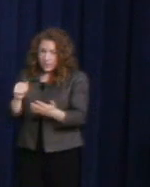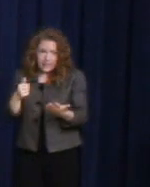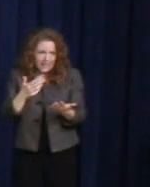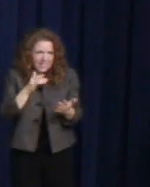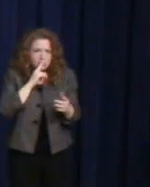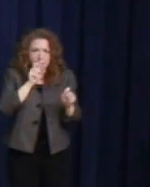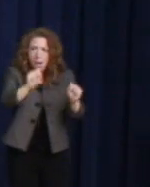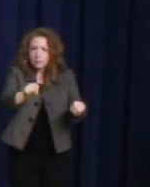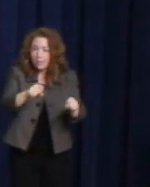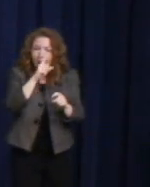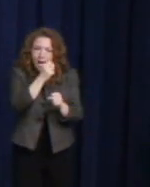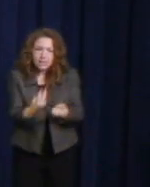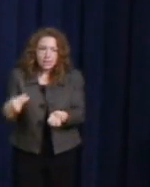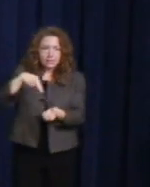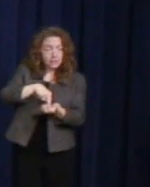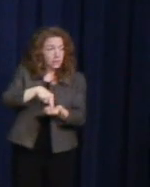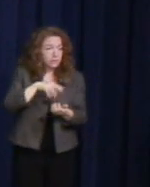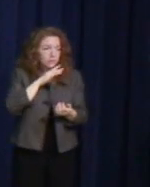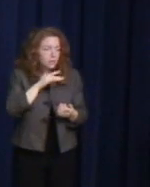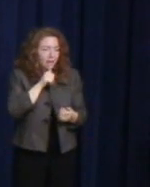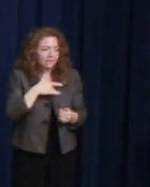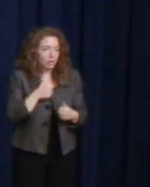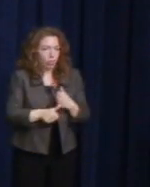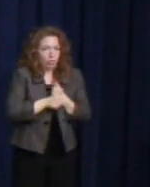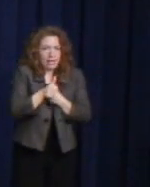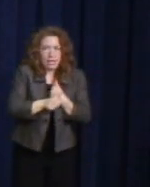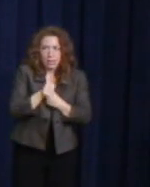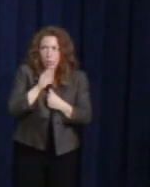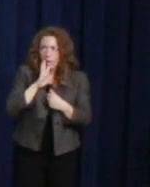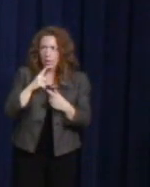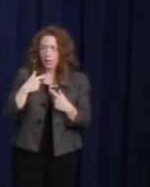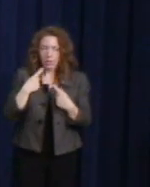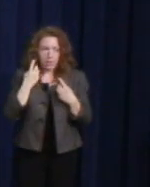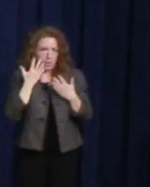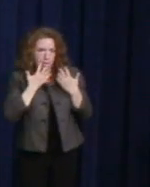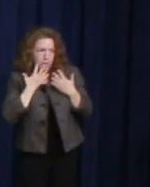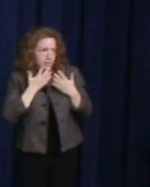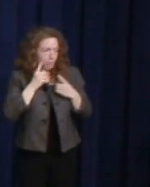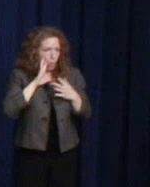threatened or fearful of my life and that we have wonderful allies in our community